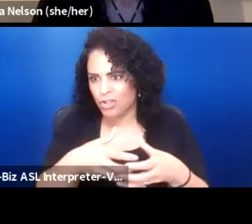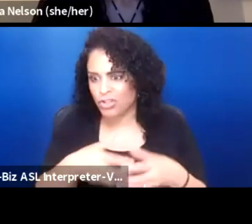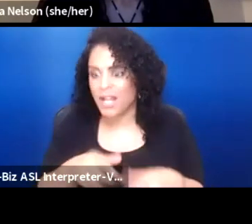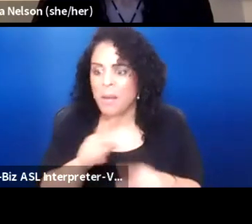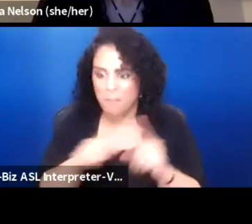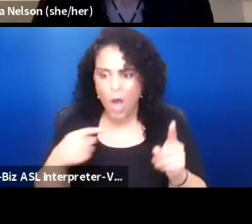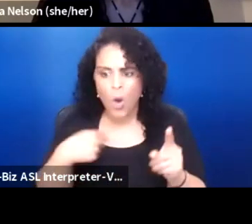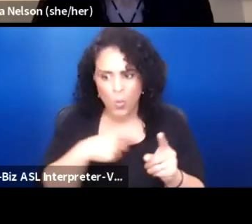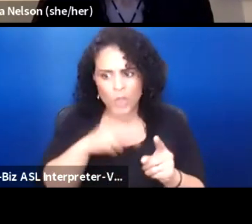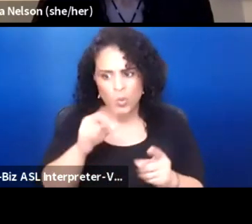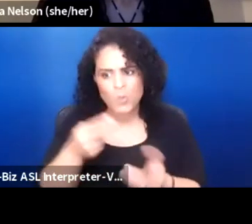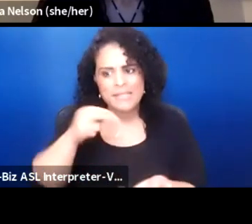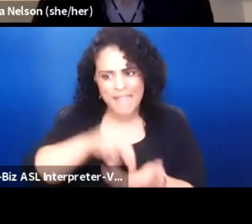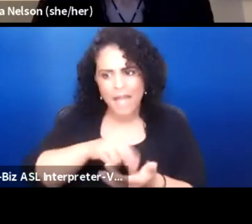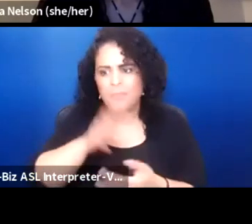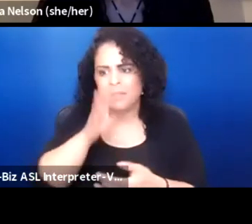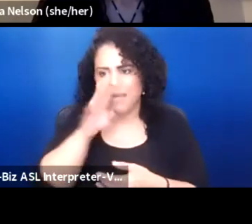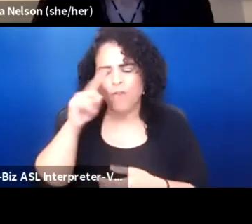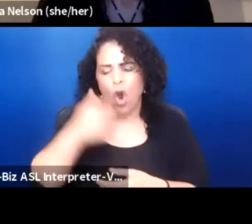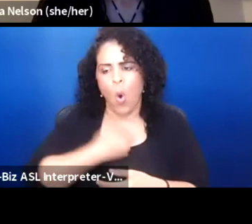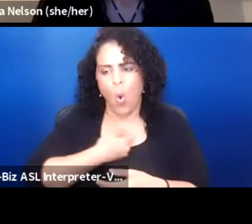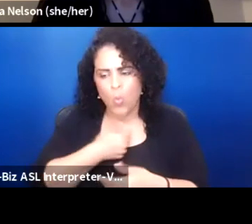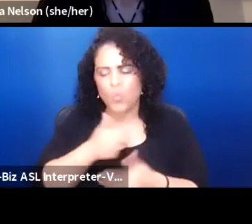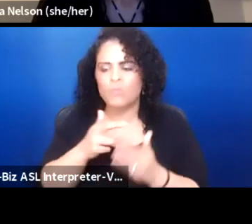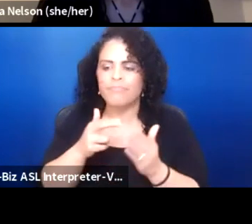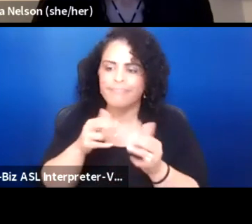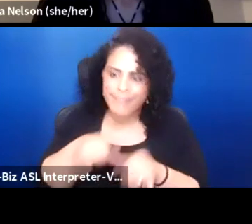and speak for our own standards, values and identity.